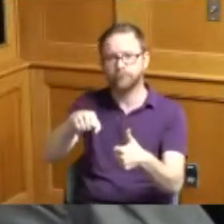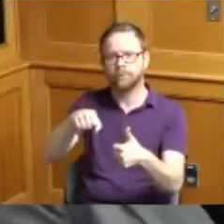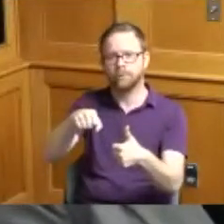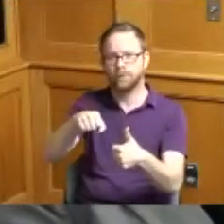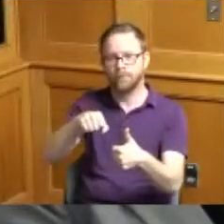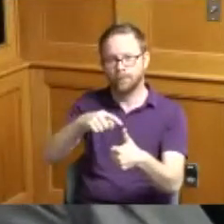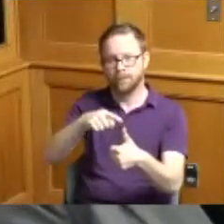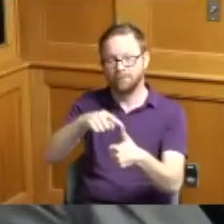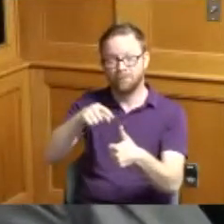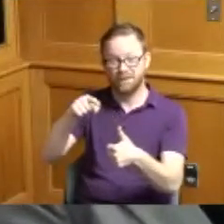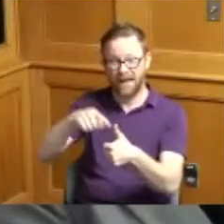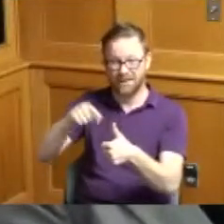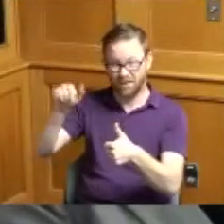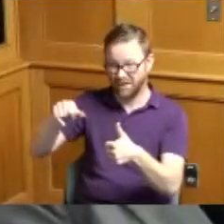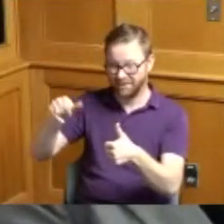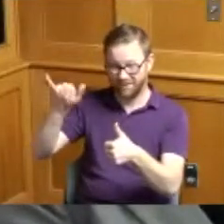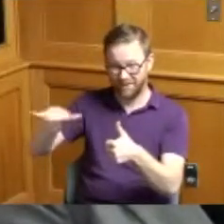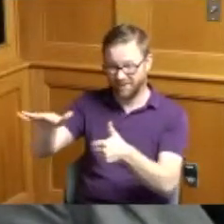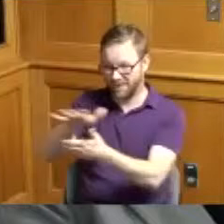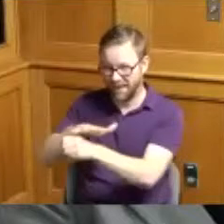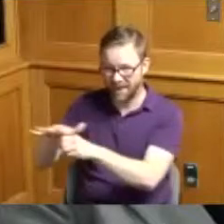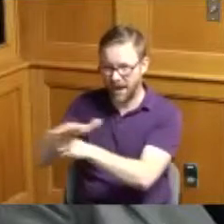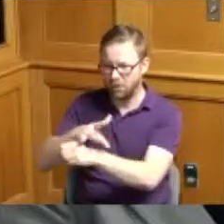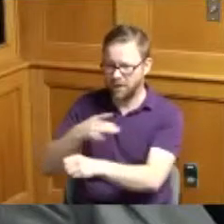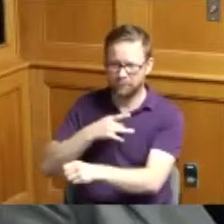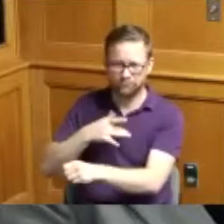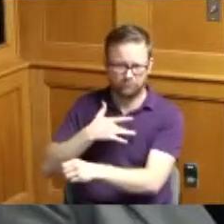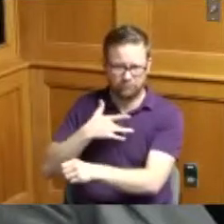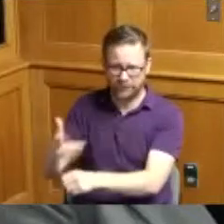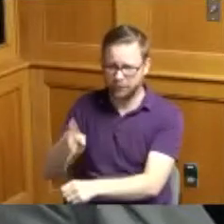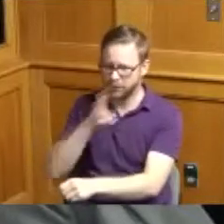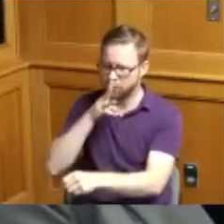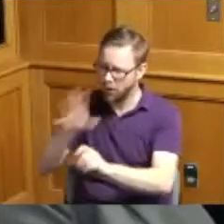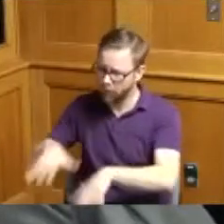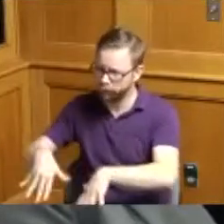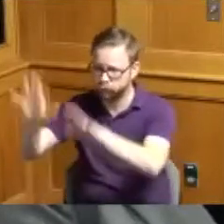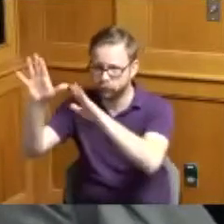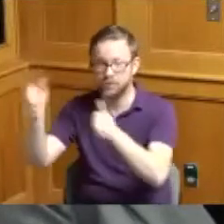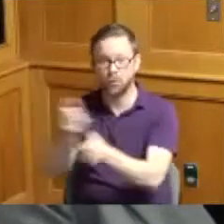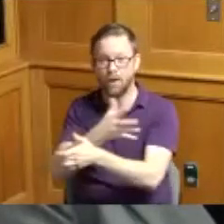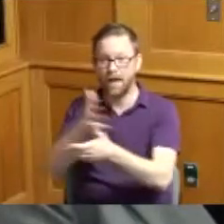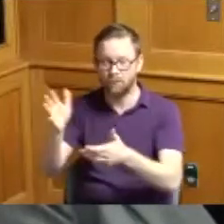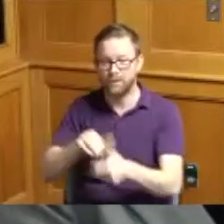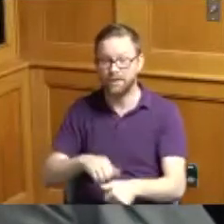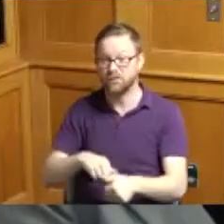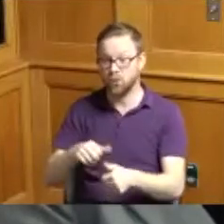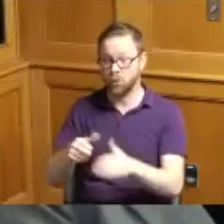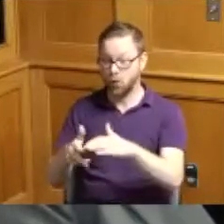on the flood plain everything has to be on top of a garage so we're finished in a garage we're